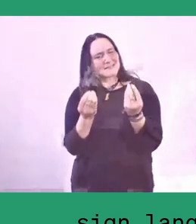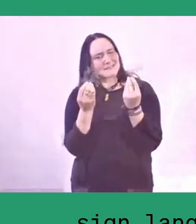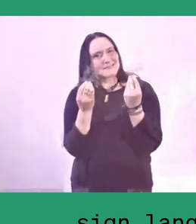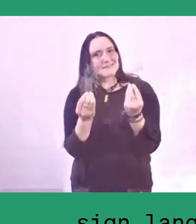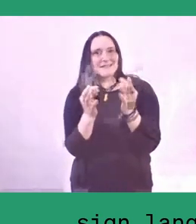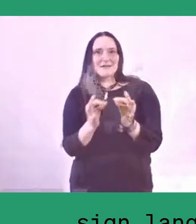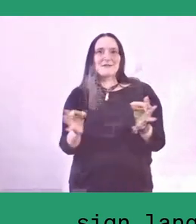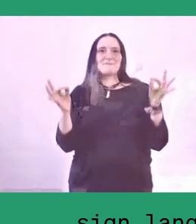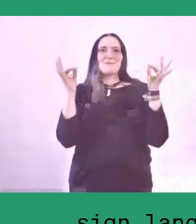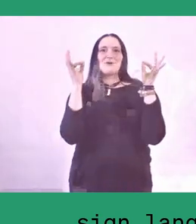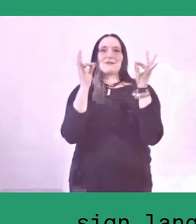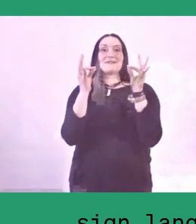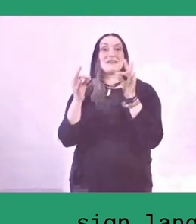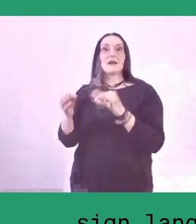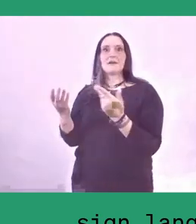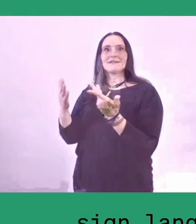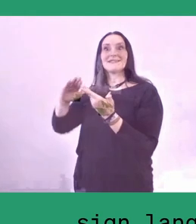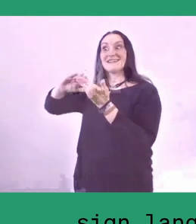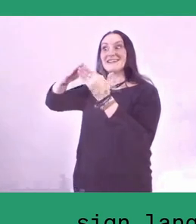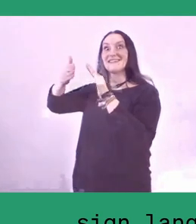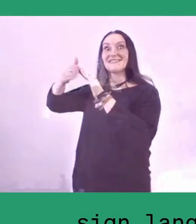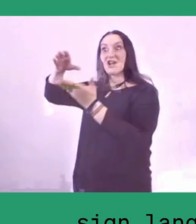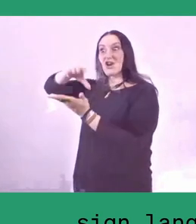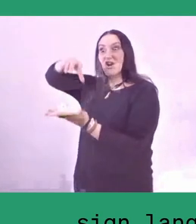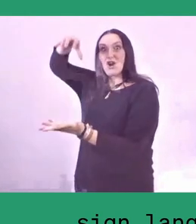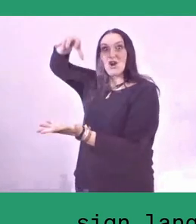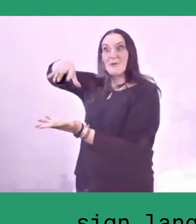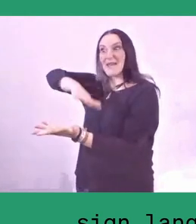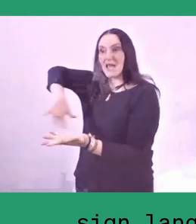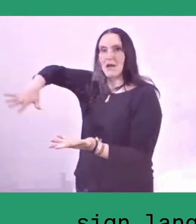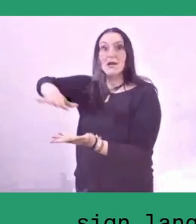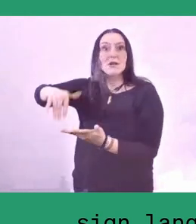extractive industry, land-grabbing and urban consumerism,